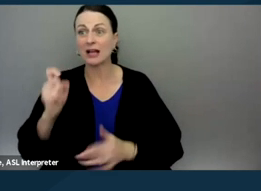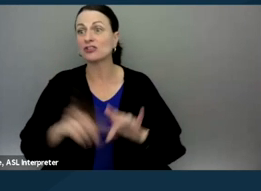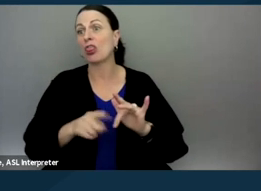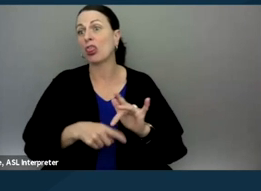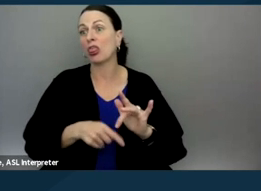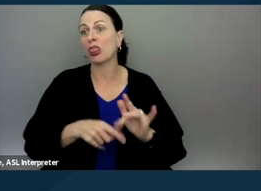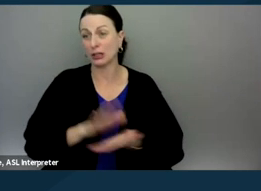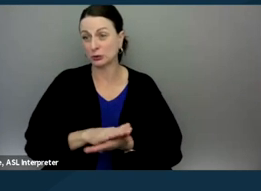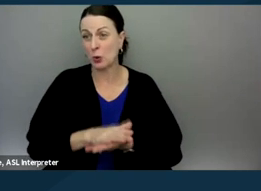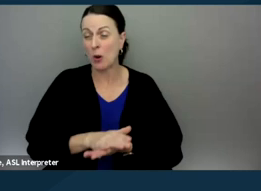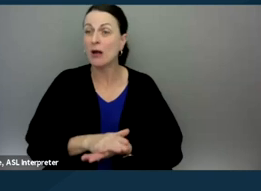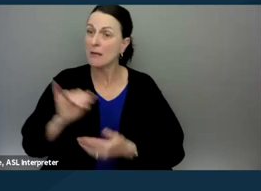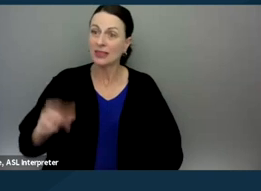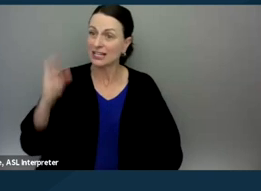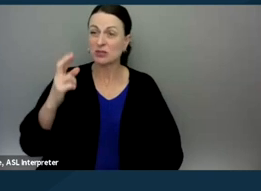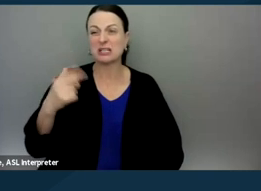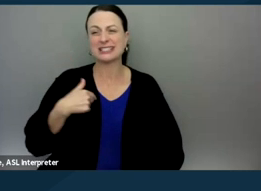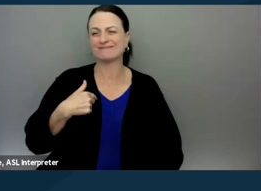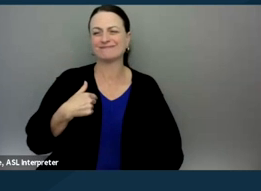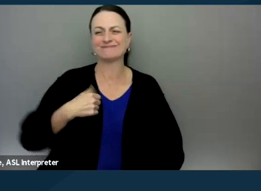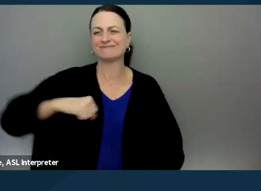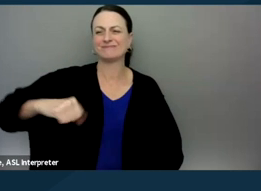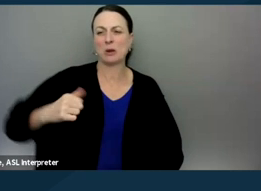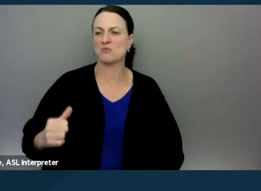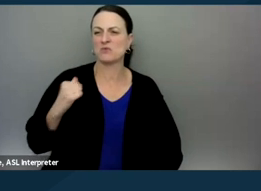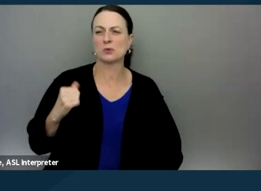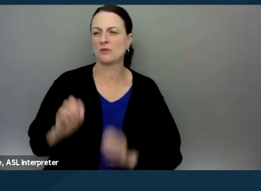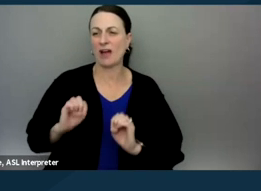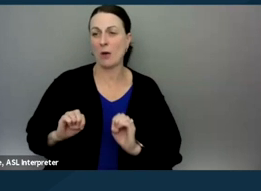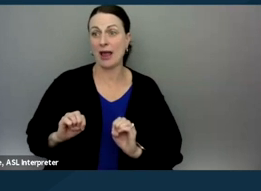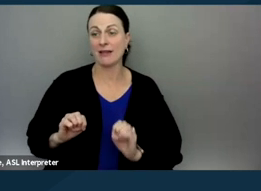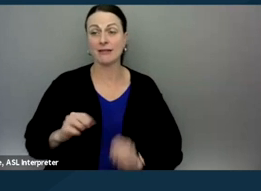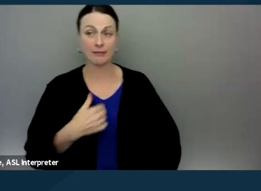that that's a reason why, you know, we might not wanna consider an evaluation. And I might turn to the parent,